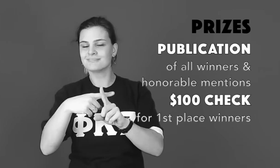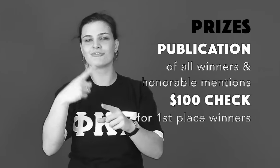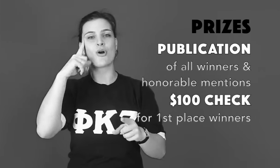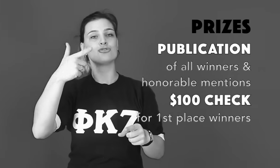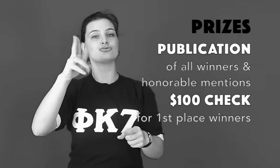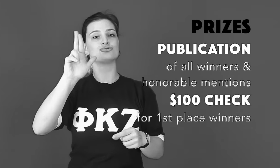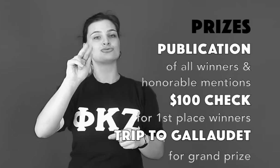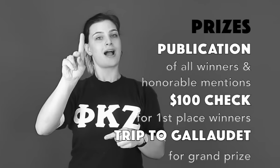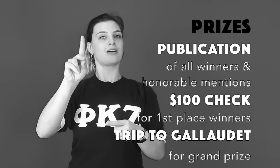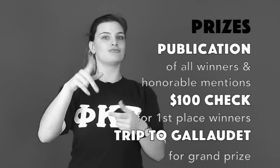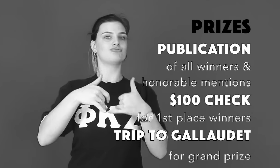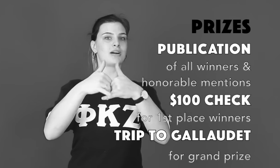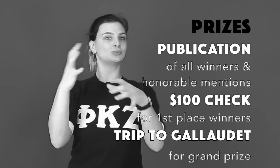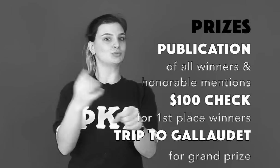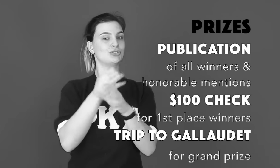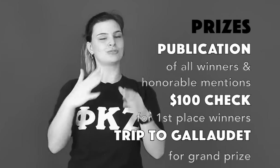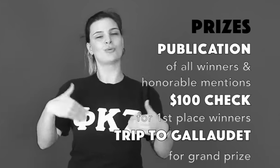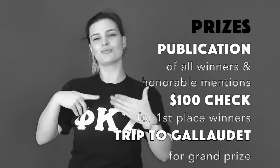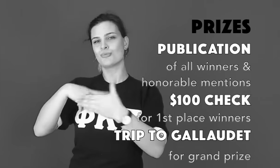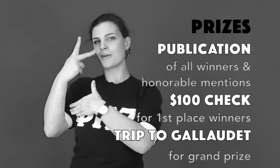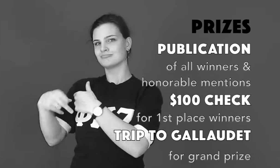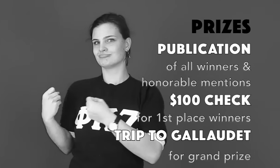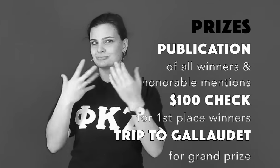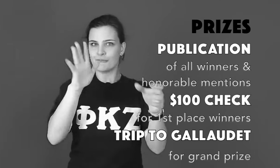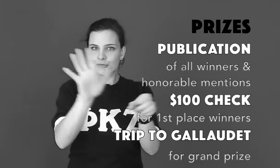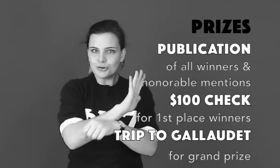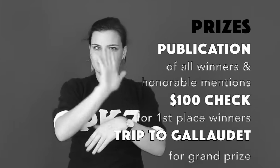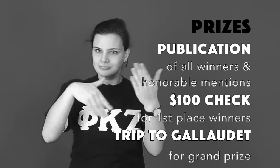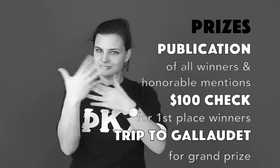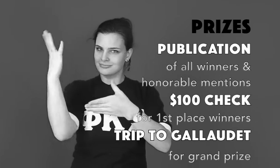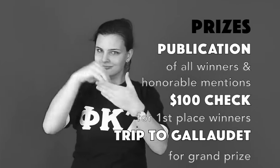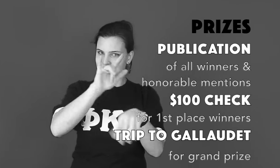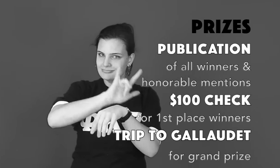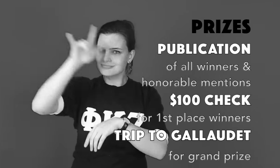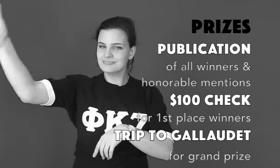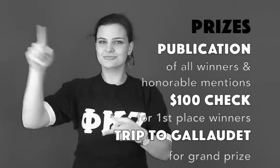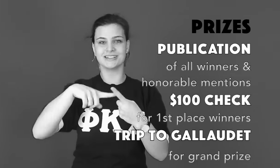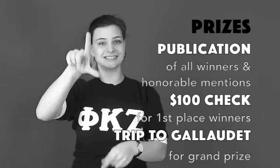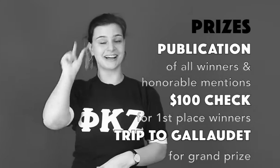GU Youth Programs will invite the grand prize winner on an all-inclusive trip to Gallaudet University!